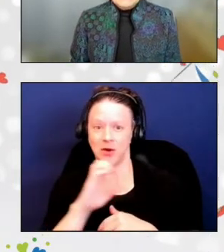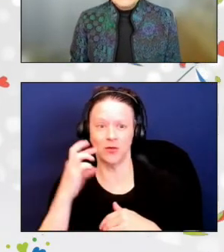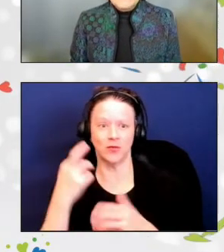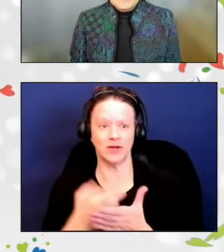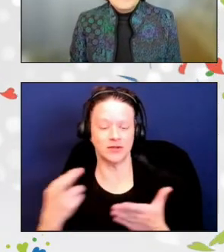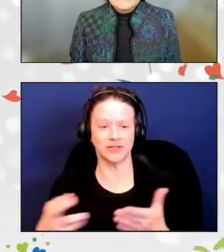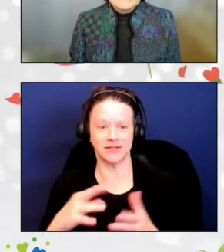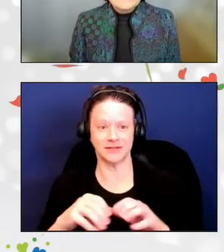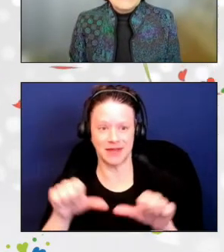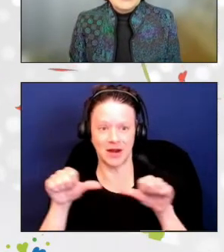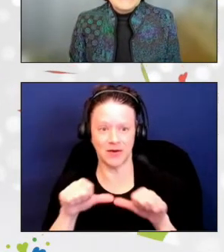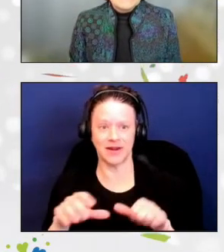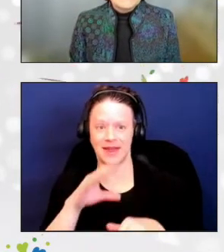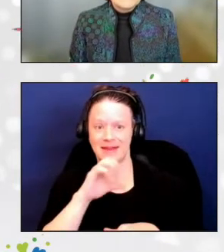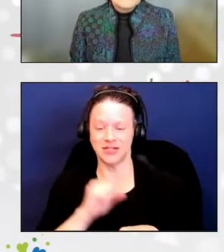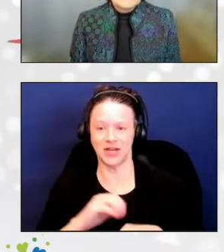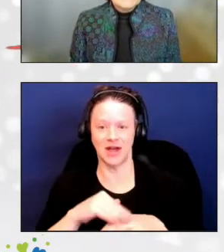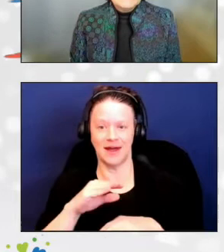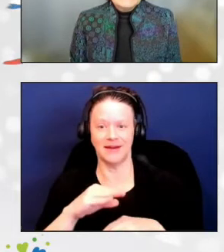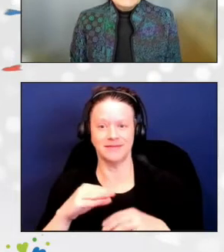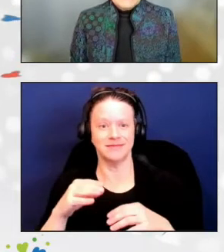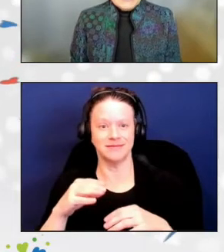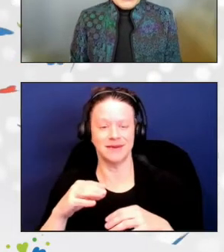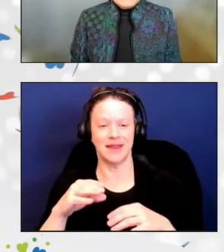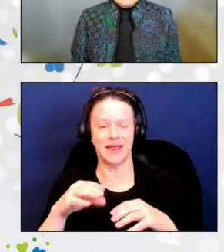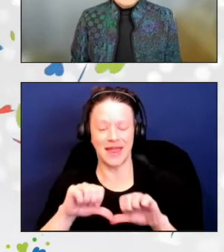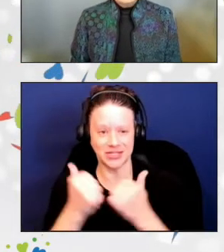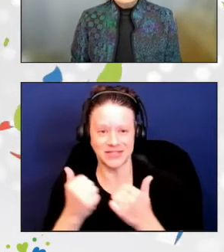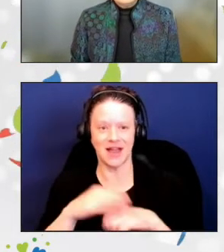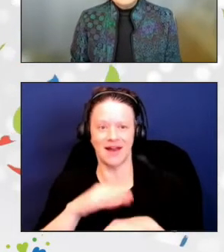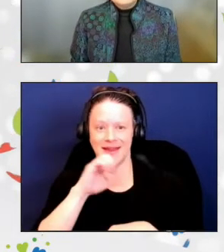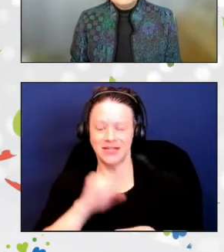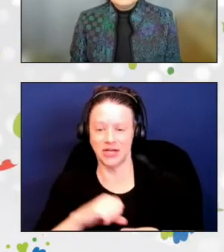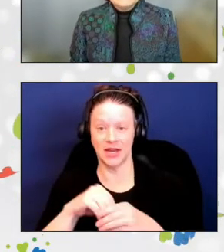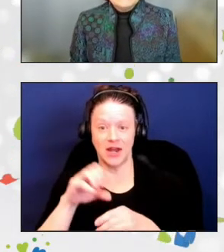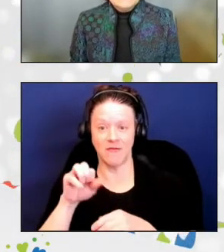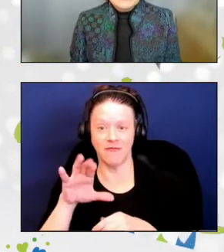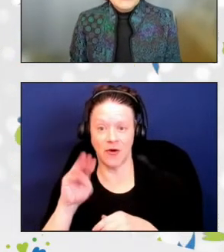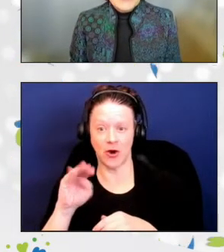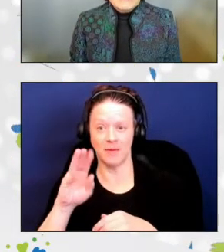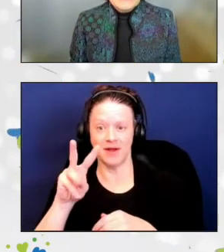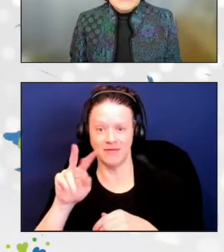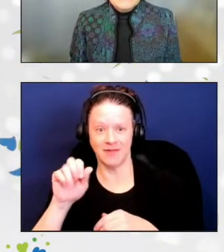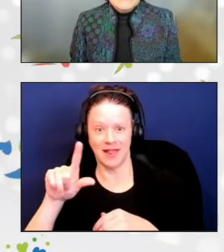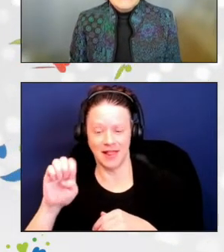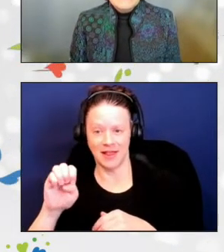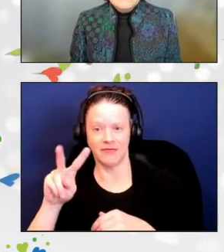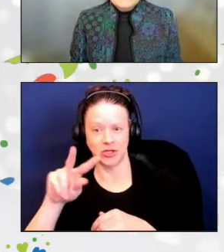in Farmville, Virginia. Since she came to the agency in 2018,